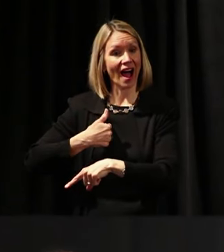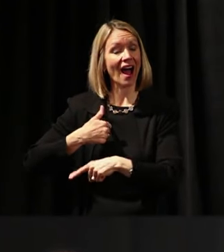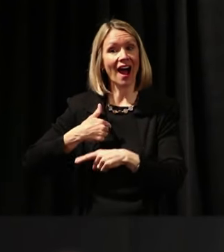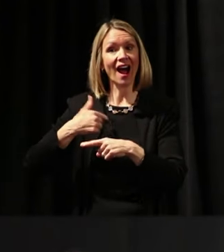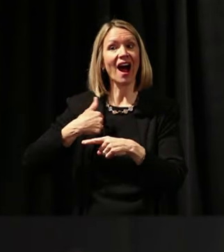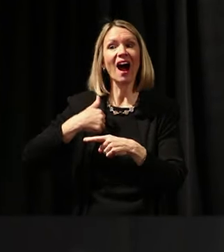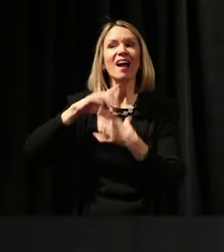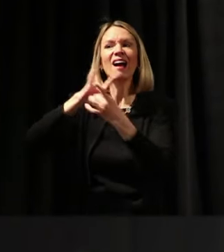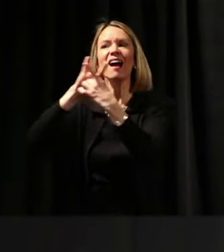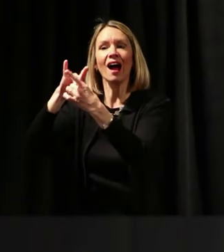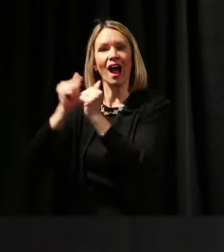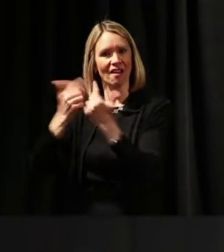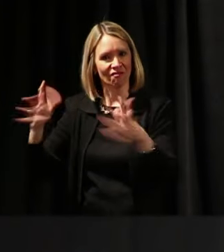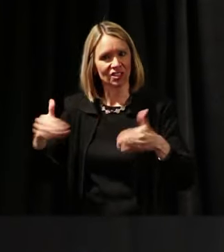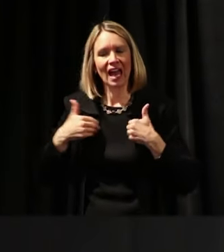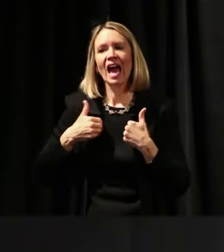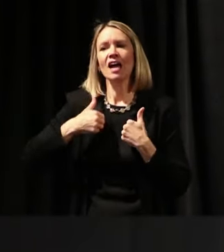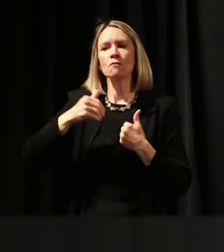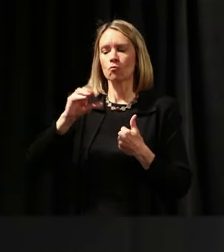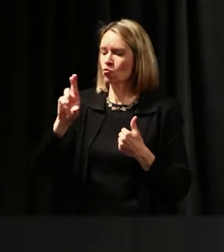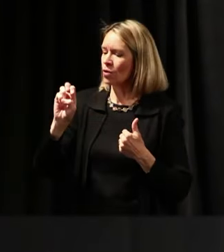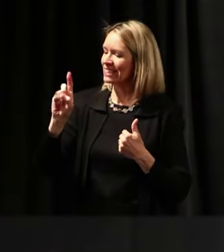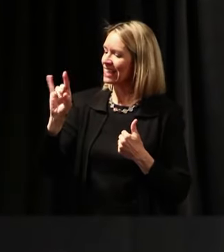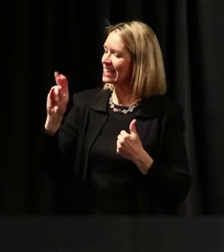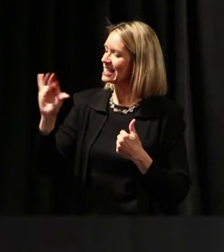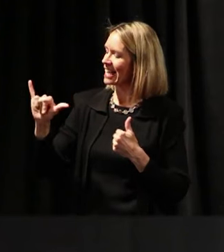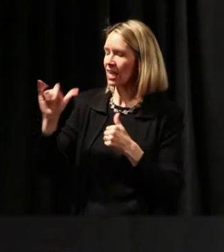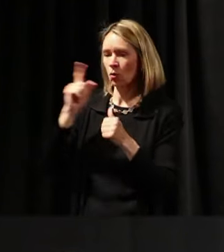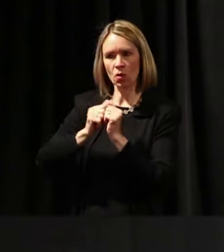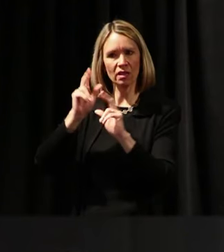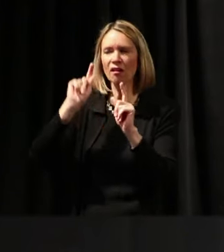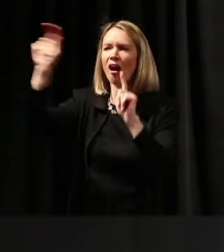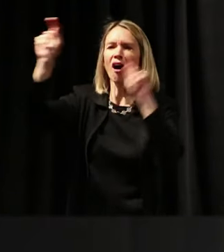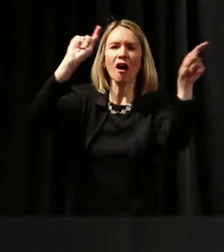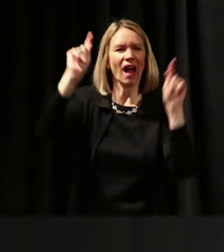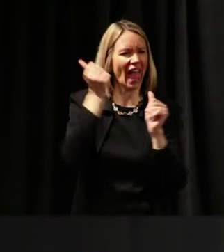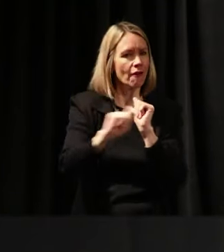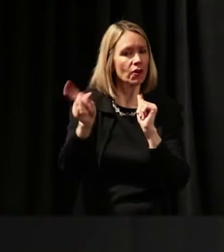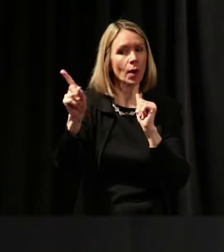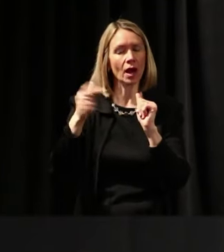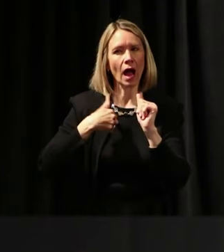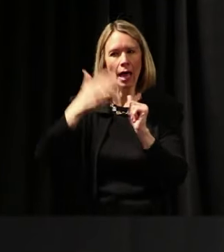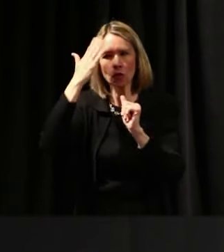And I have this bird's-eye view of what's going on out there in the world, how education is changing,